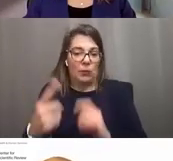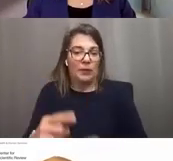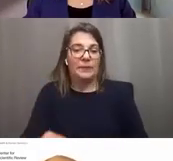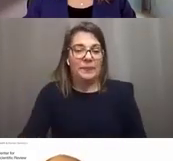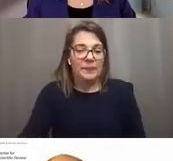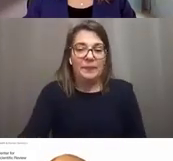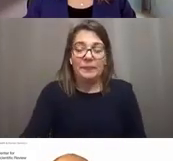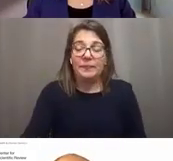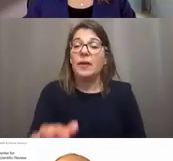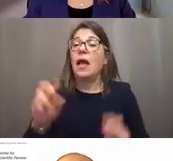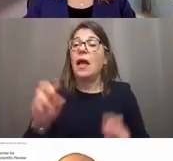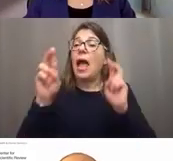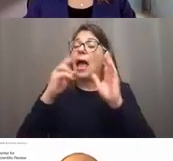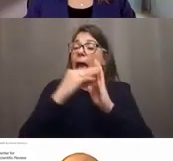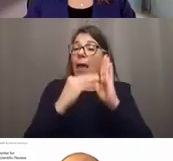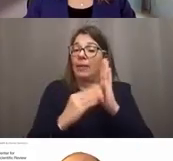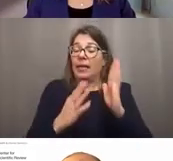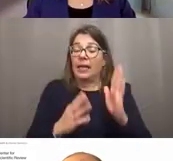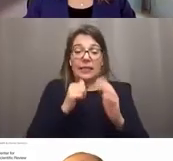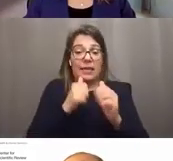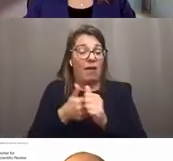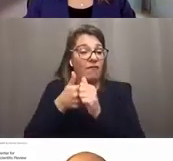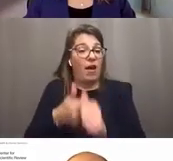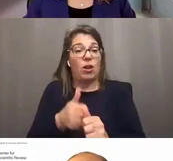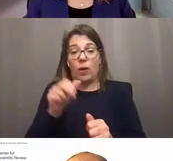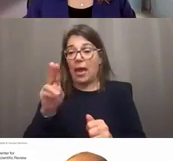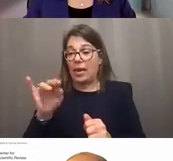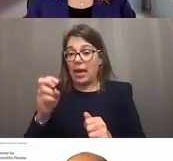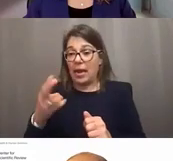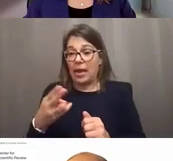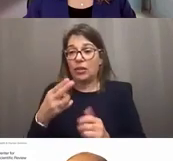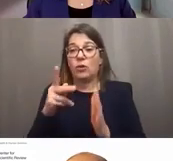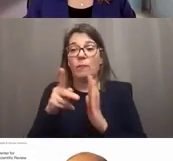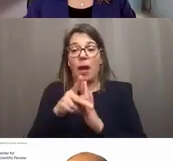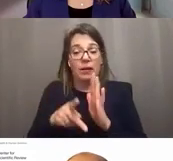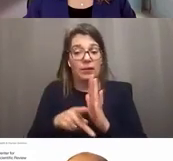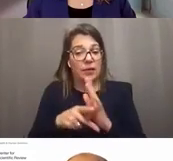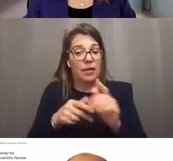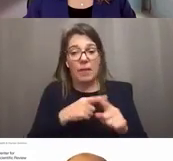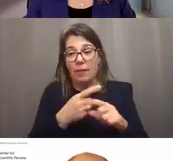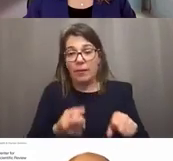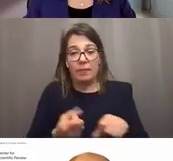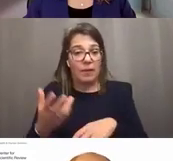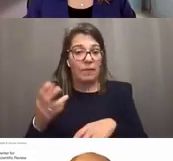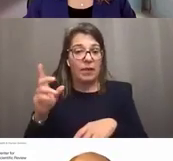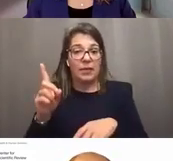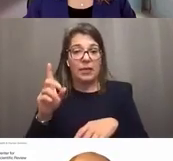Applicants that are not compliant with NIH policy may be withdrawn by the DRR. Next slide, please.